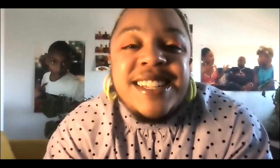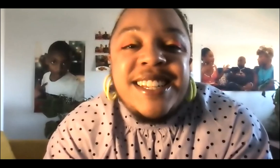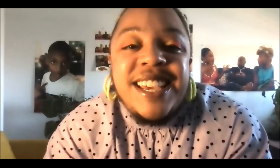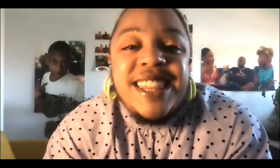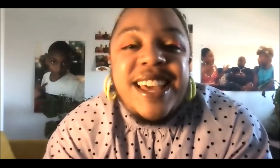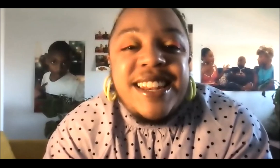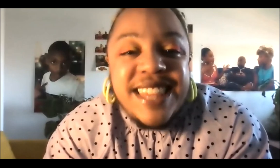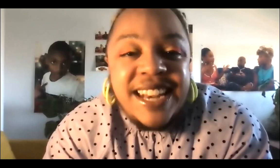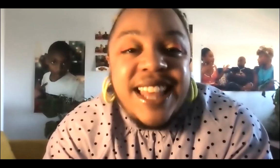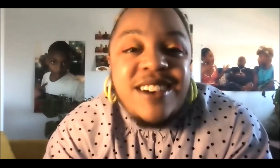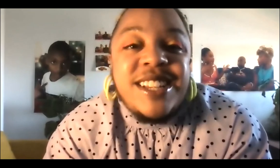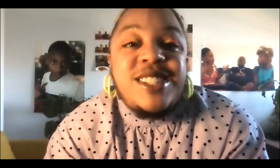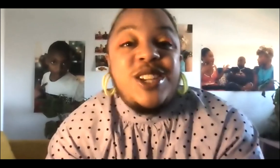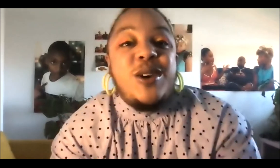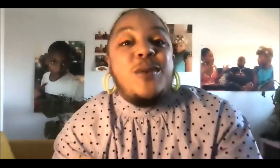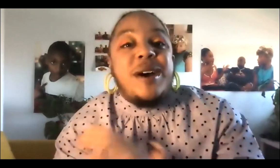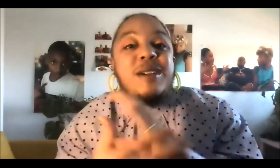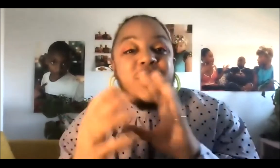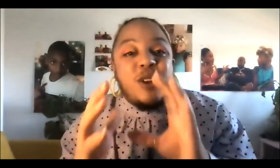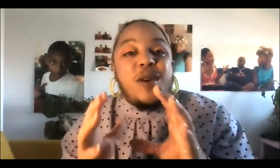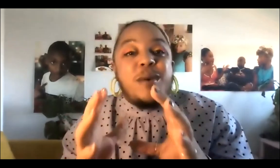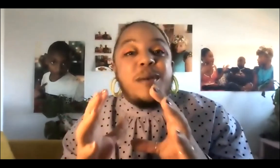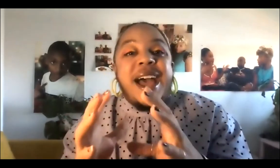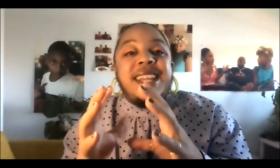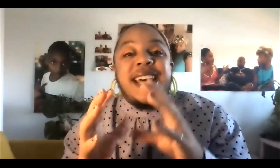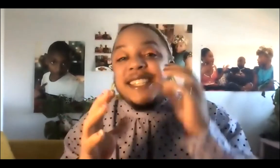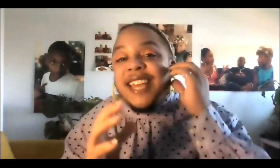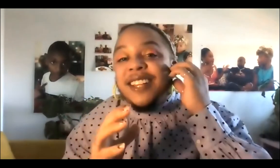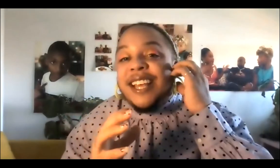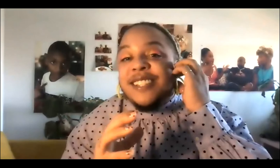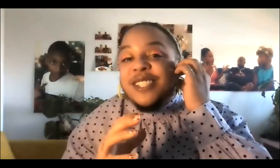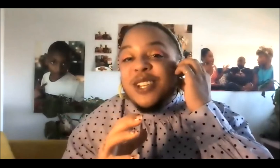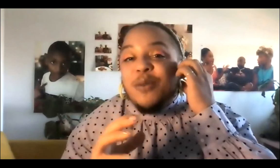that that allows us to know– you know, knowing where we are in that cycle allows